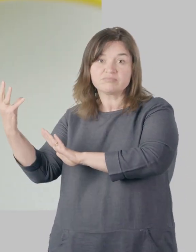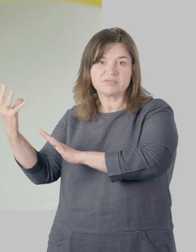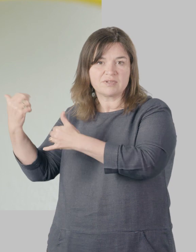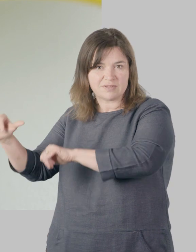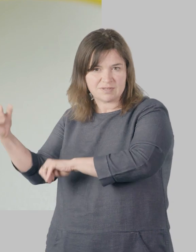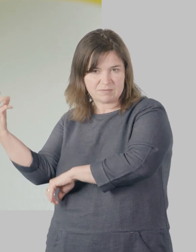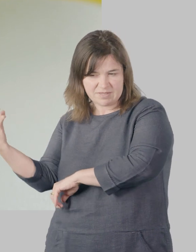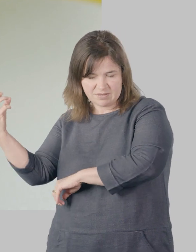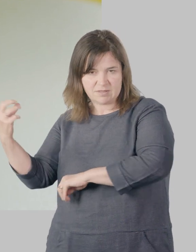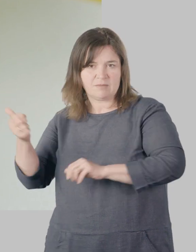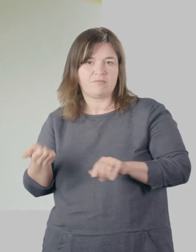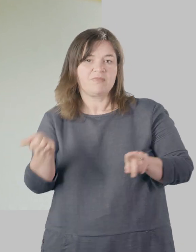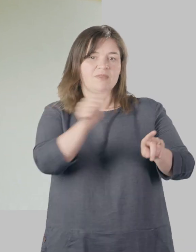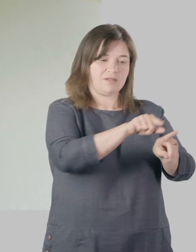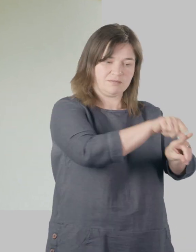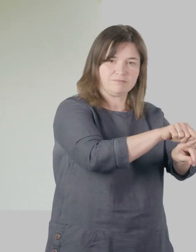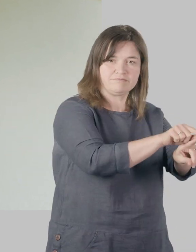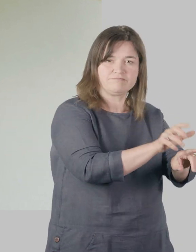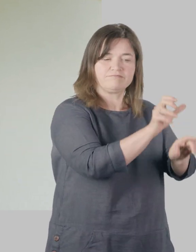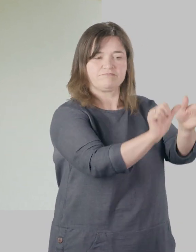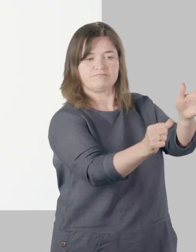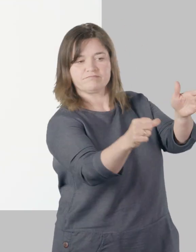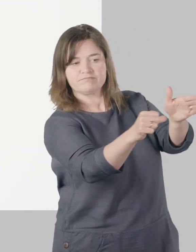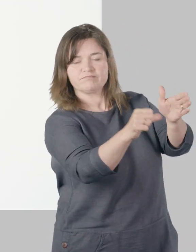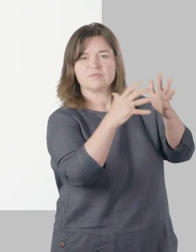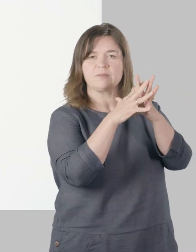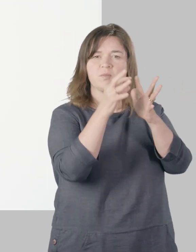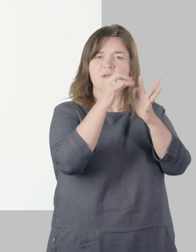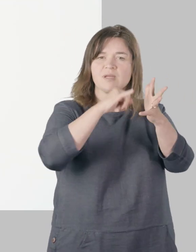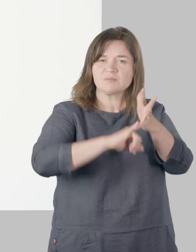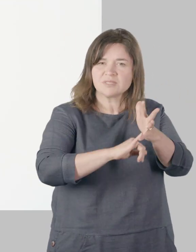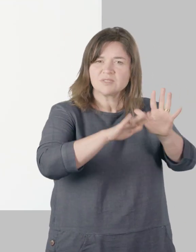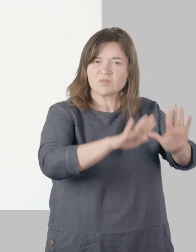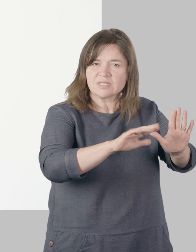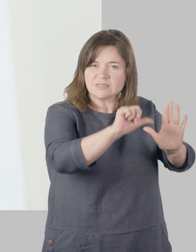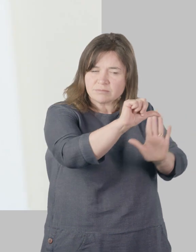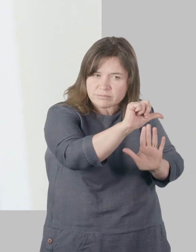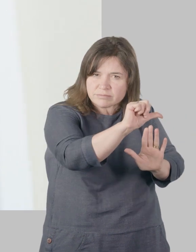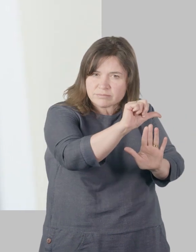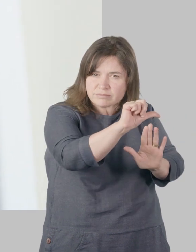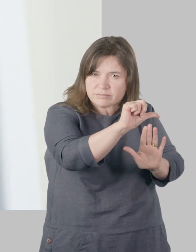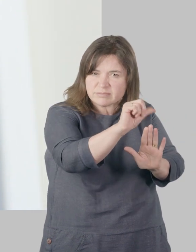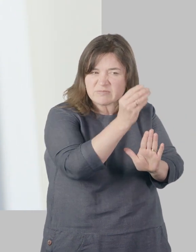First press and hold the connect button at the bottom of the network connector until the mains power light starts blinking.